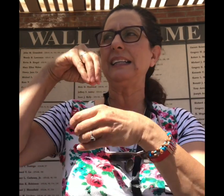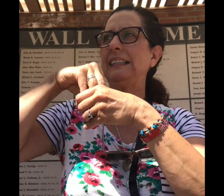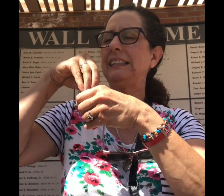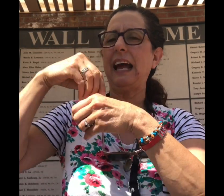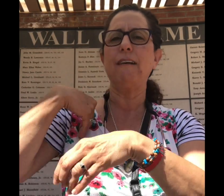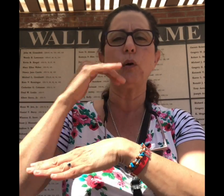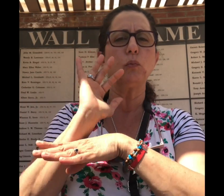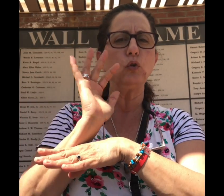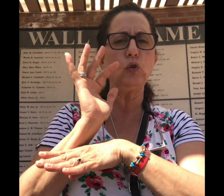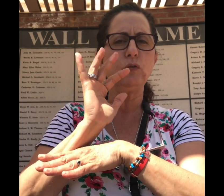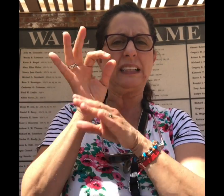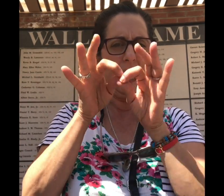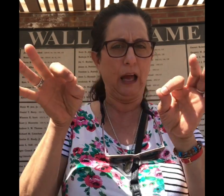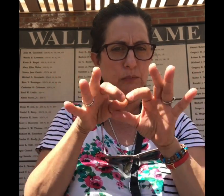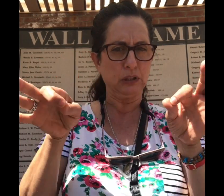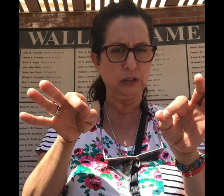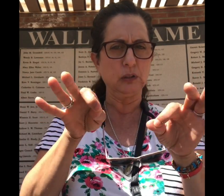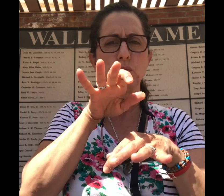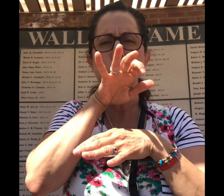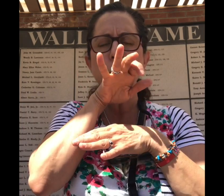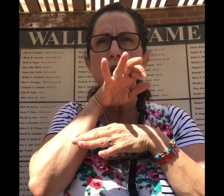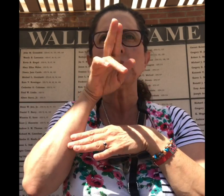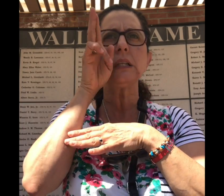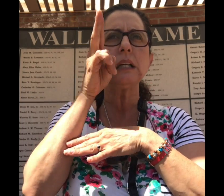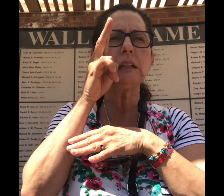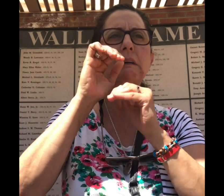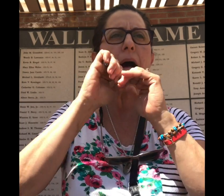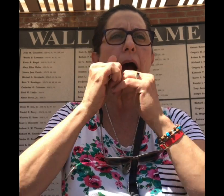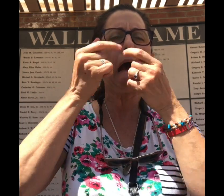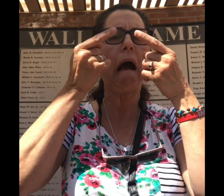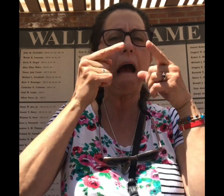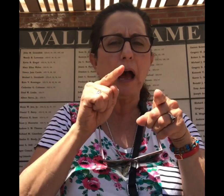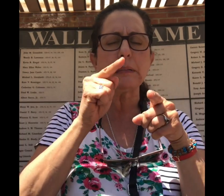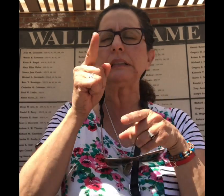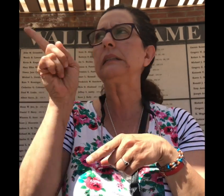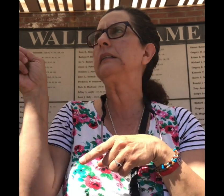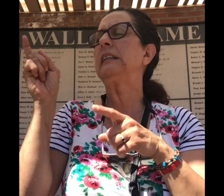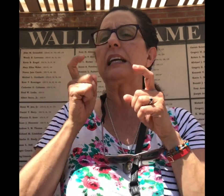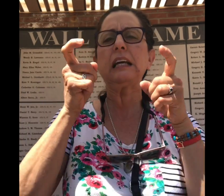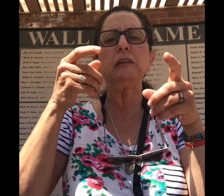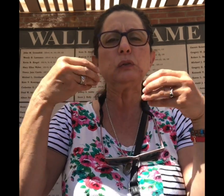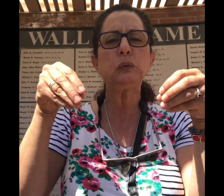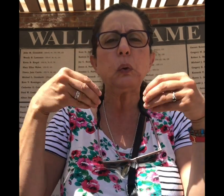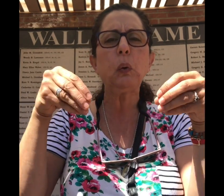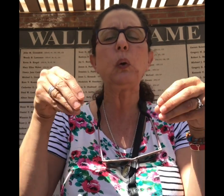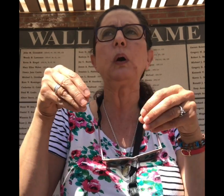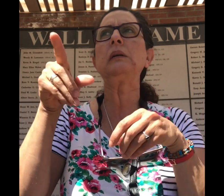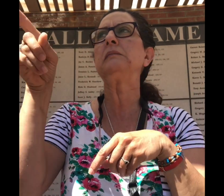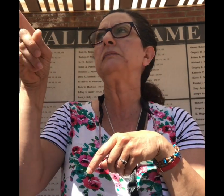Inside there is a captioned movie. It explains the history and how the crater happened.